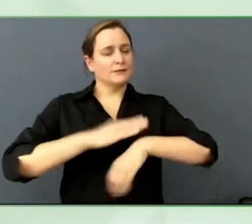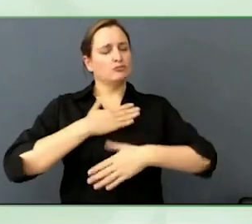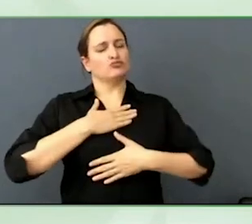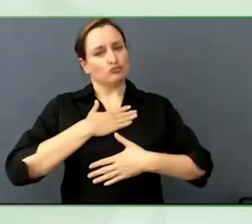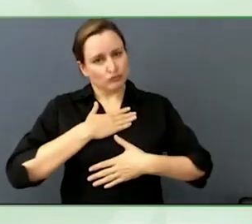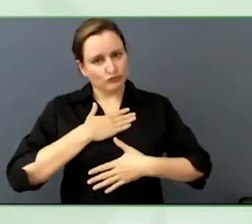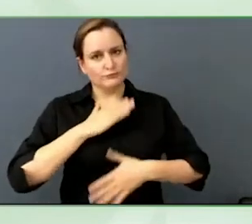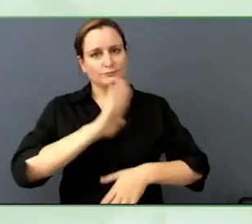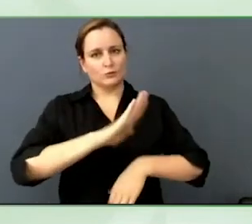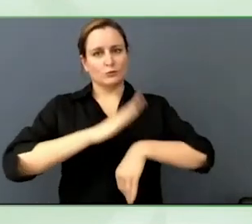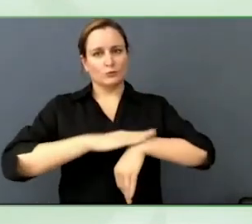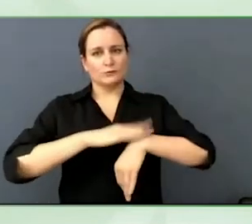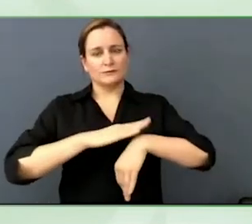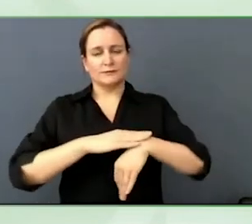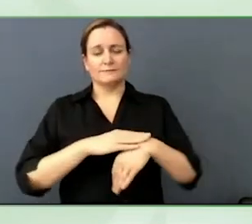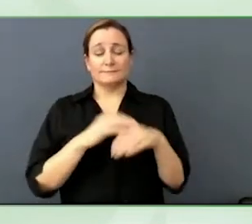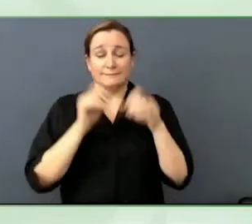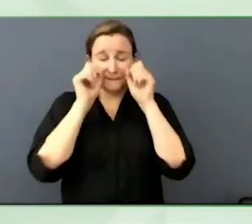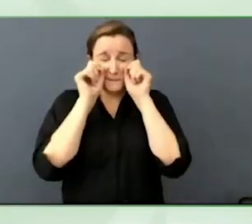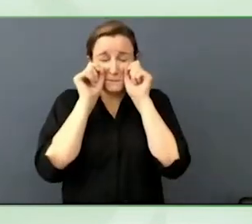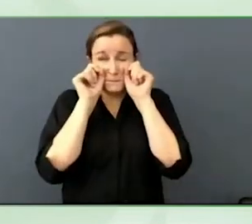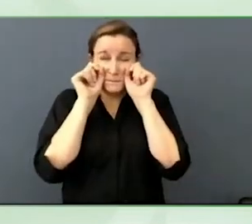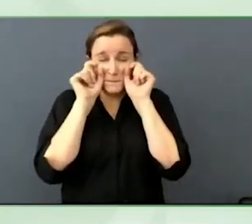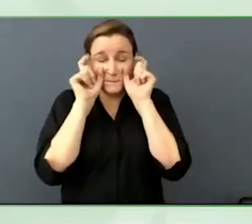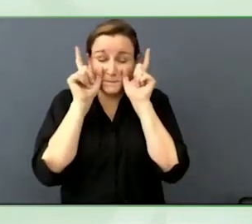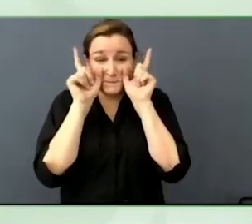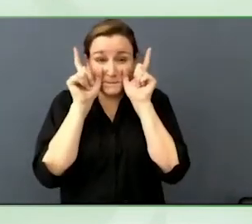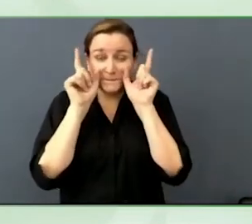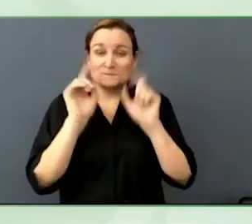It is a school holiday week, to be coming on.